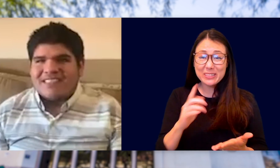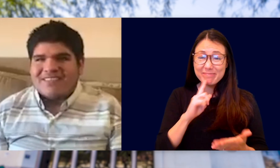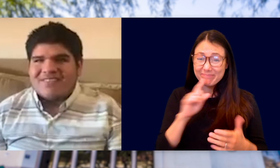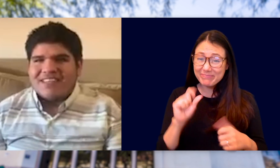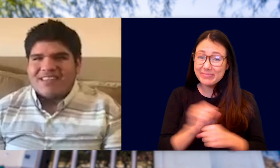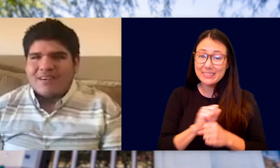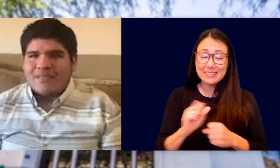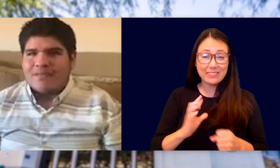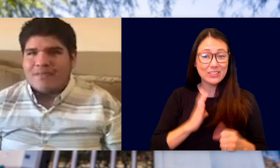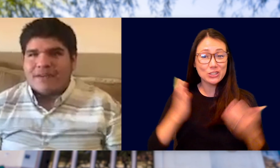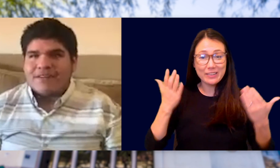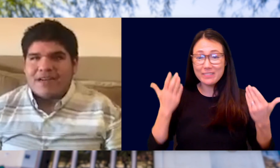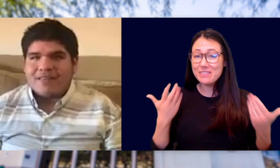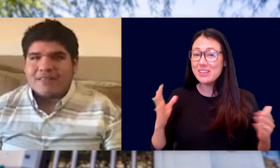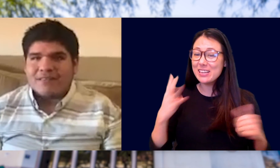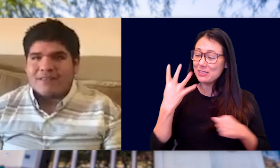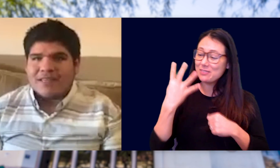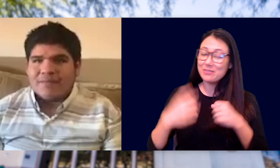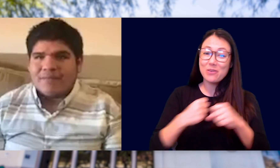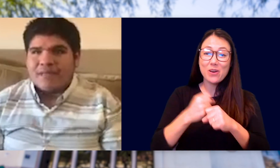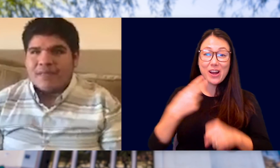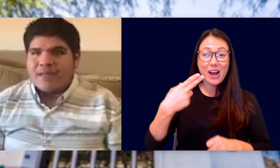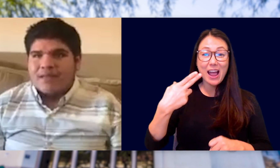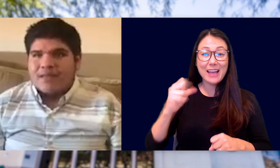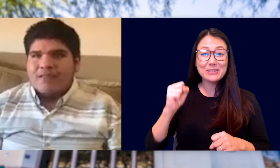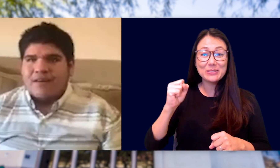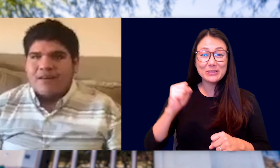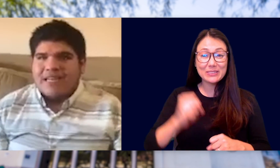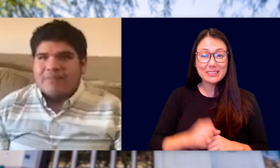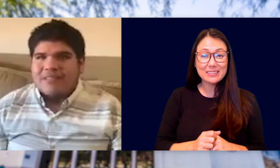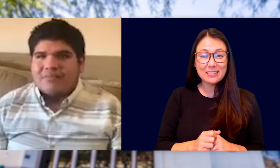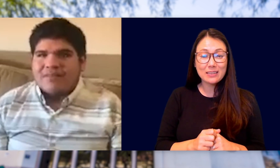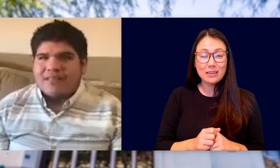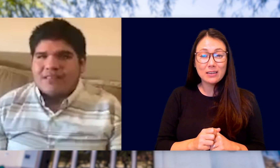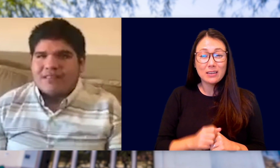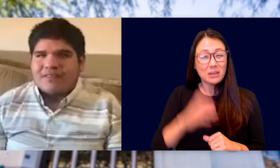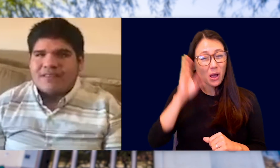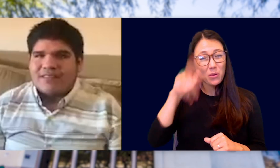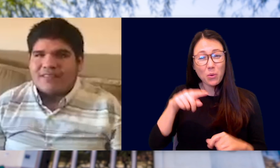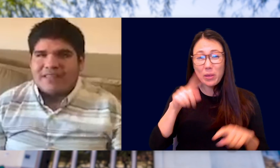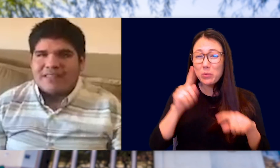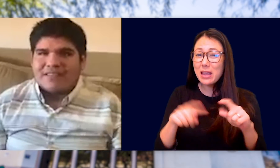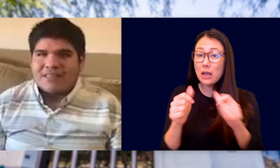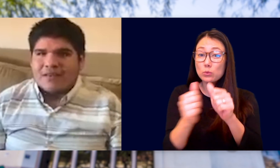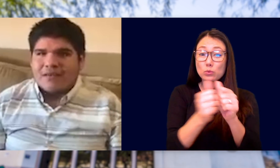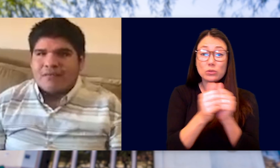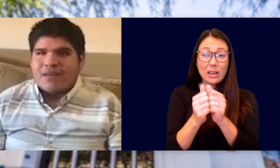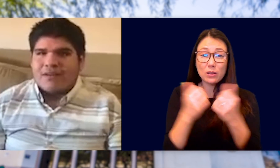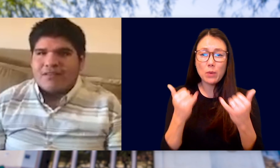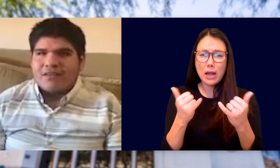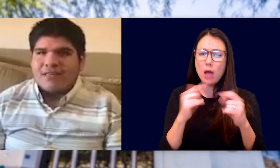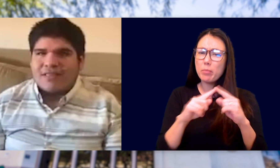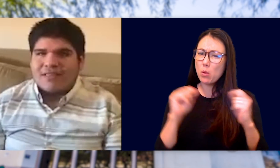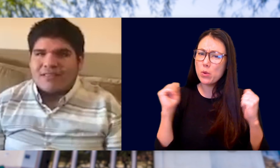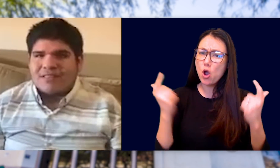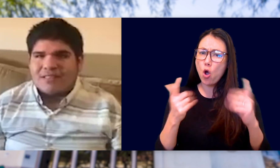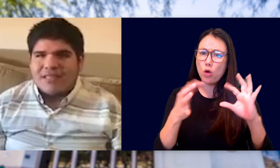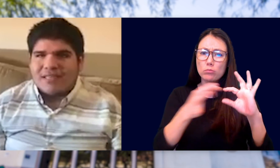COMPLETED OUR FOUR-YEAR HIGH SCHOOL JOURNEY. THOUGH WE AREN'T ABLE TO BE WITH EACH OTHER FACE TO FACE, WE ALL JOIN IN UNISON TODAY